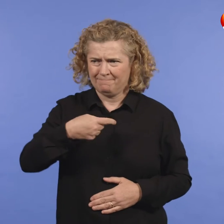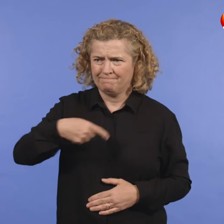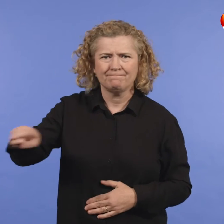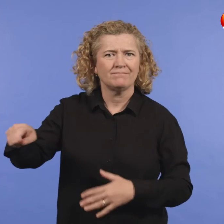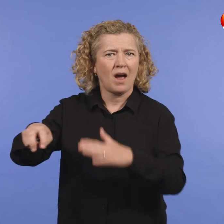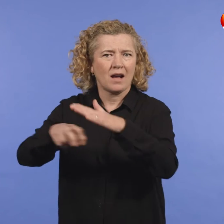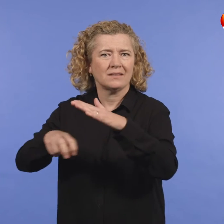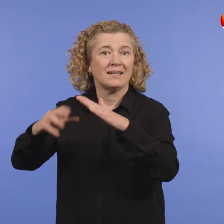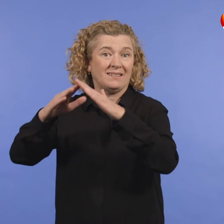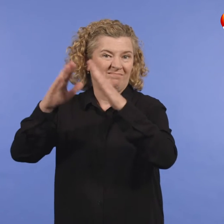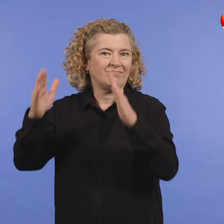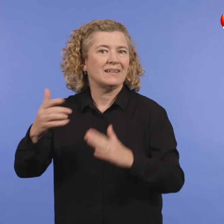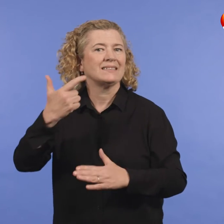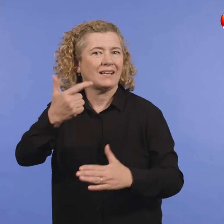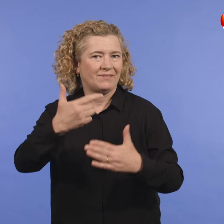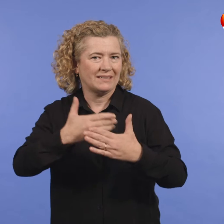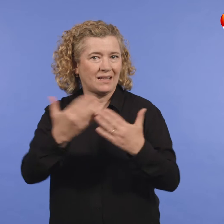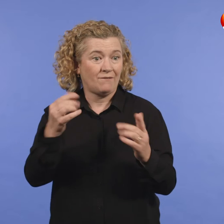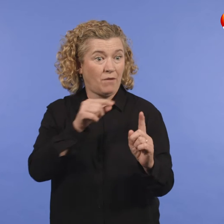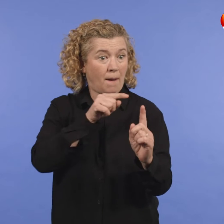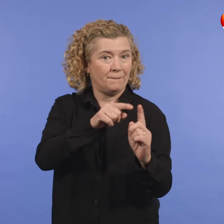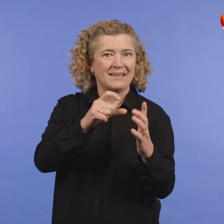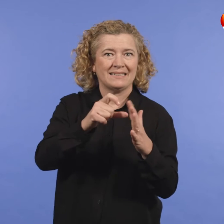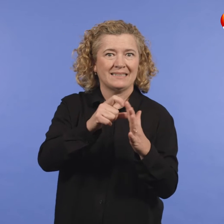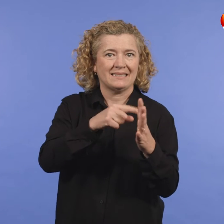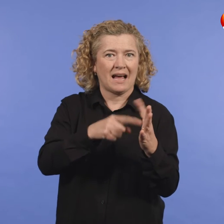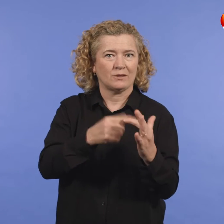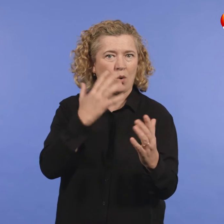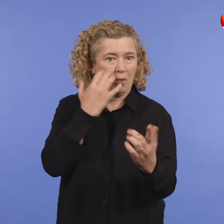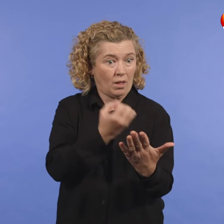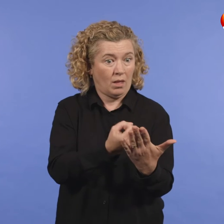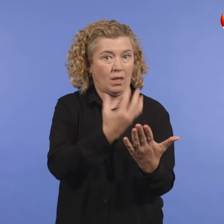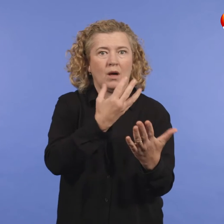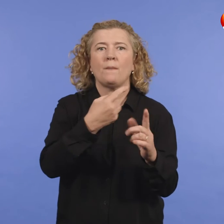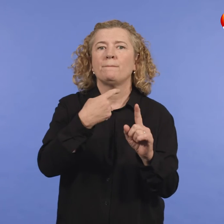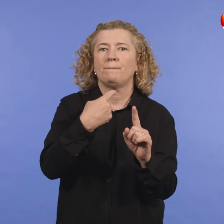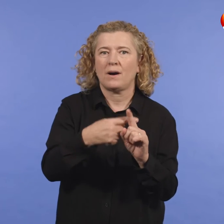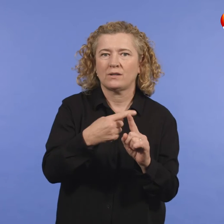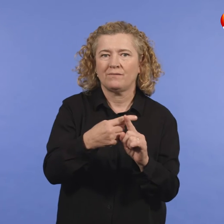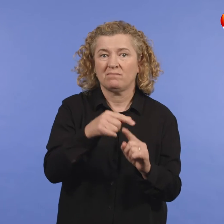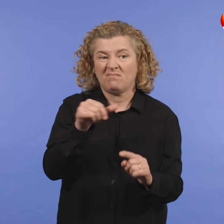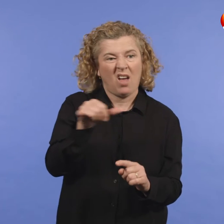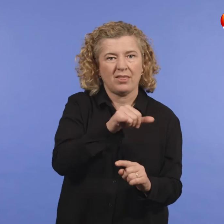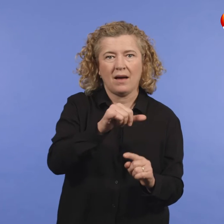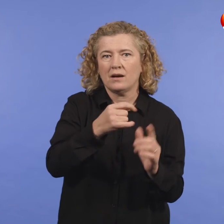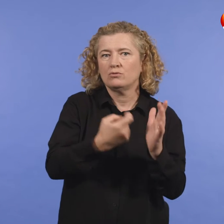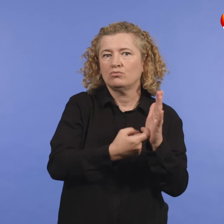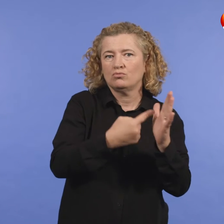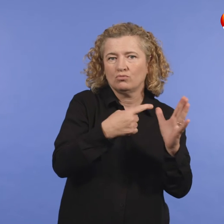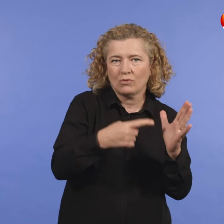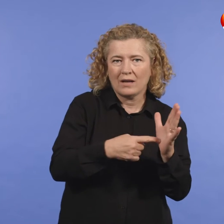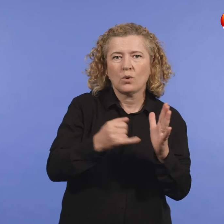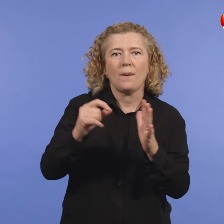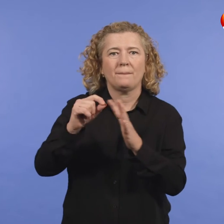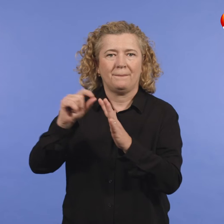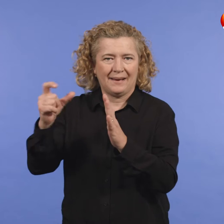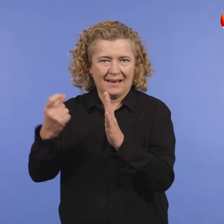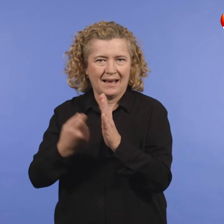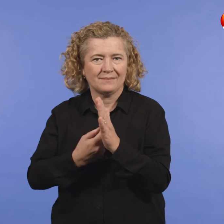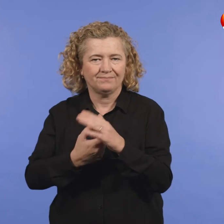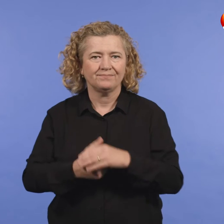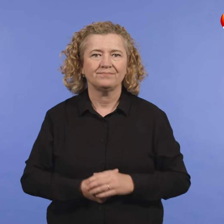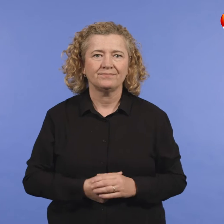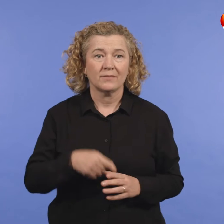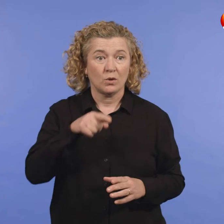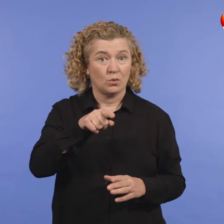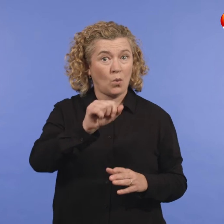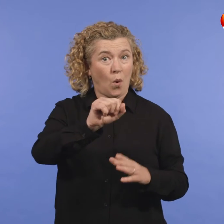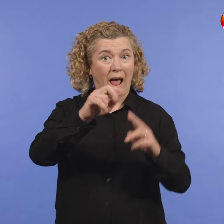You must isolate for 7 days from the date you got a positive result from your rapid antigen test or PCR test.